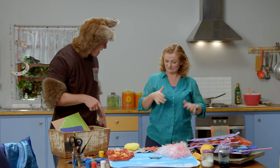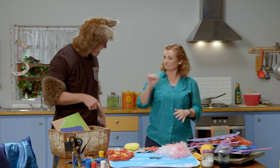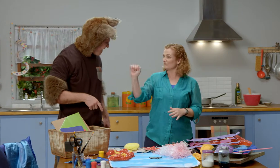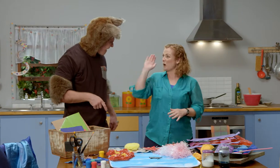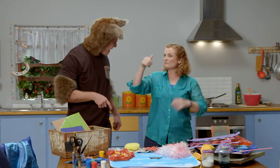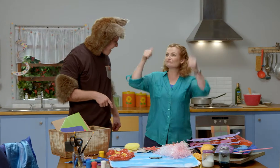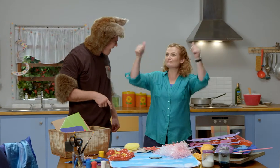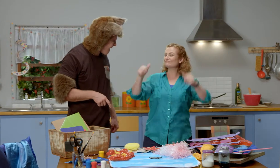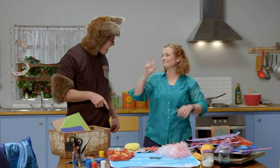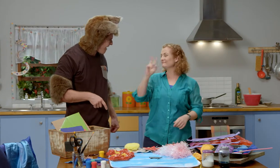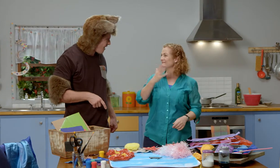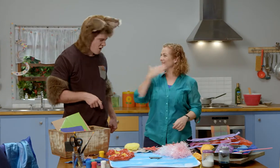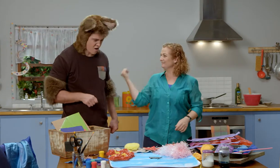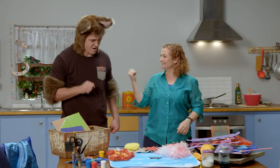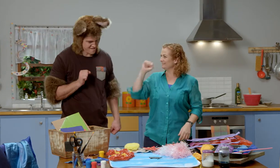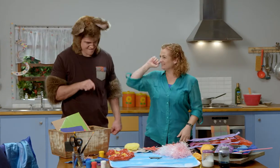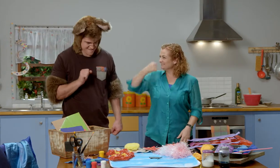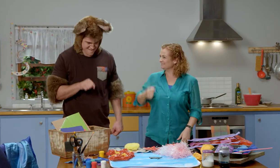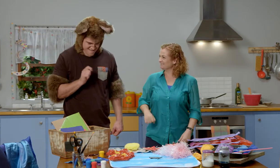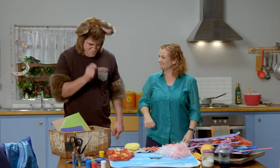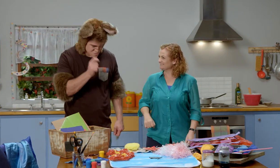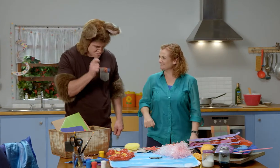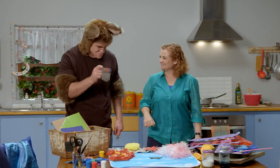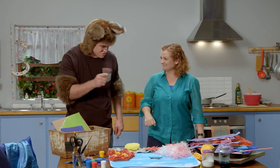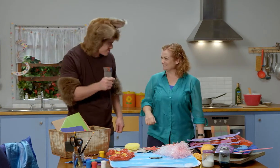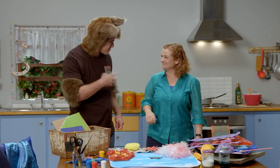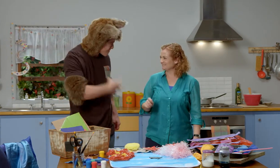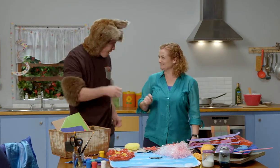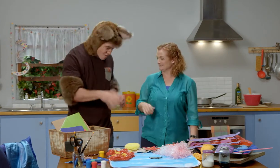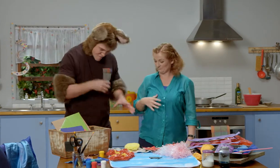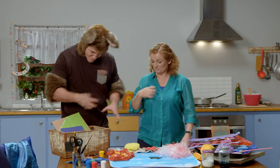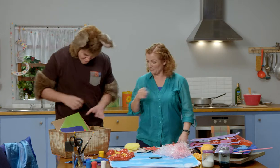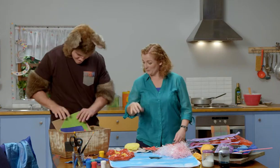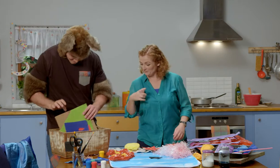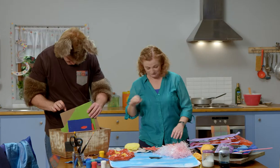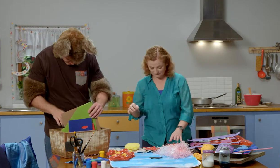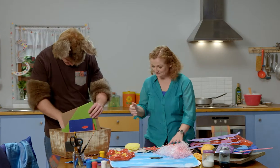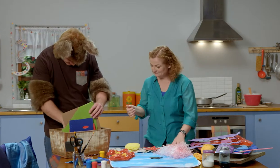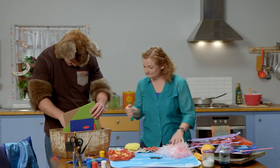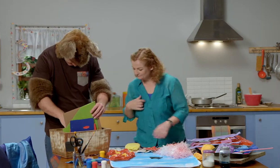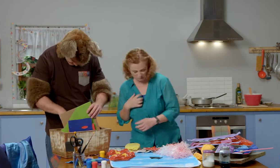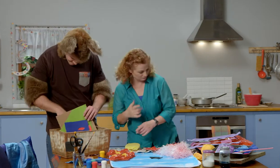When we’ve finished with it all we can put it up in your tree house. It’ll look beautiful. Hey! Is there anymore we can put on?